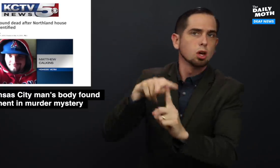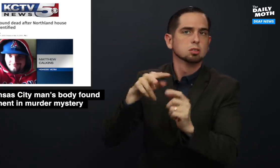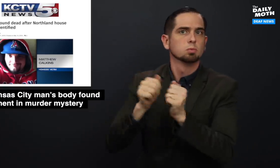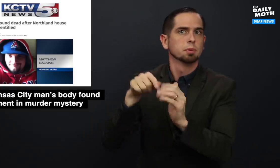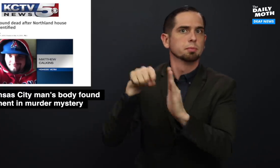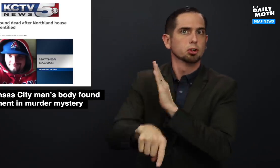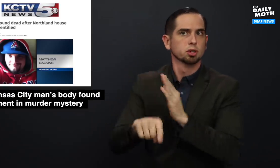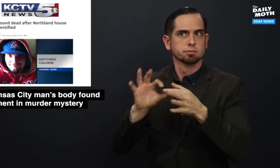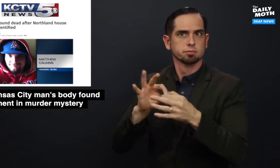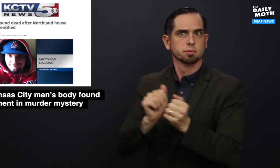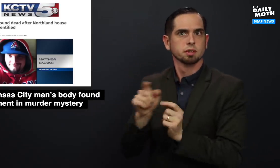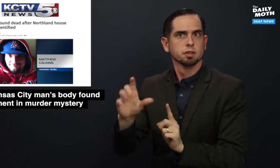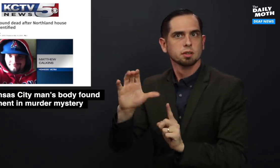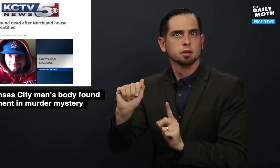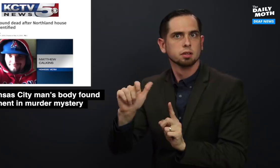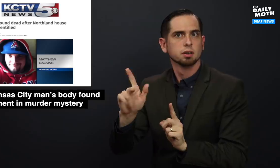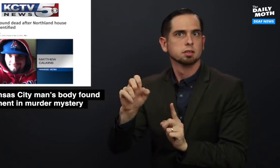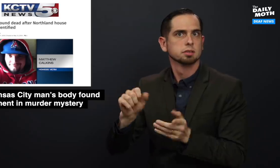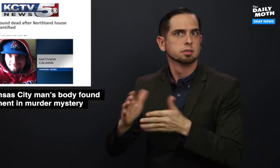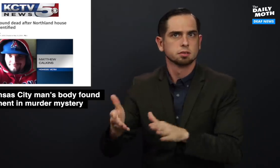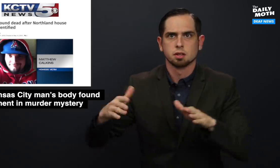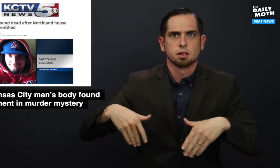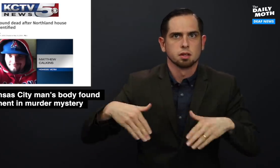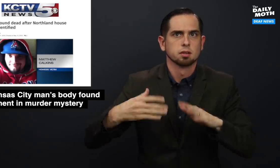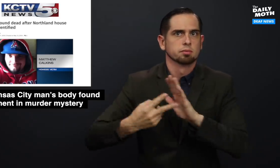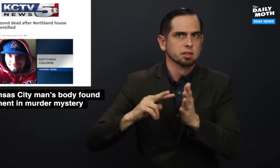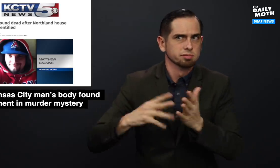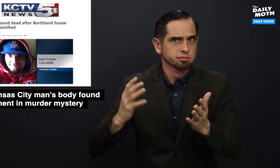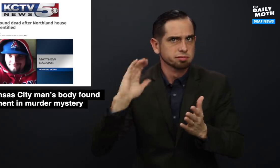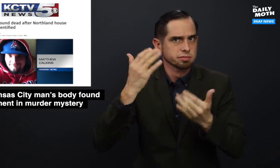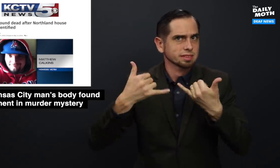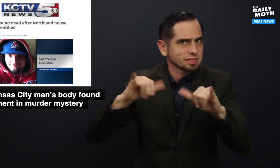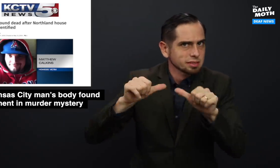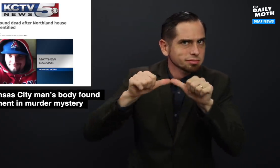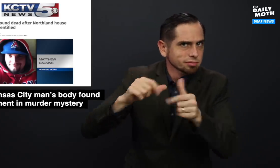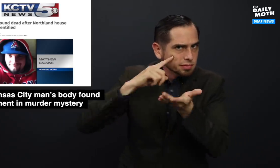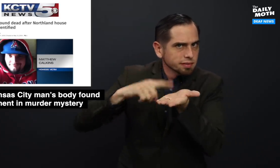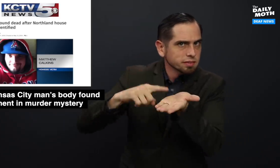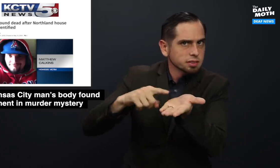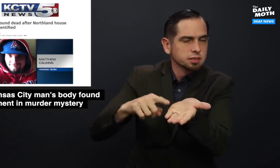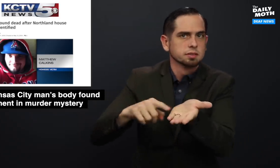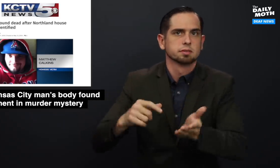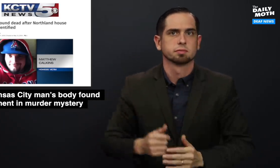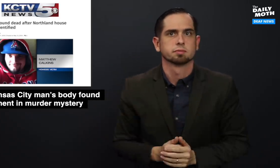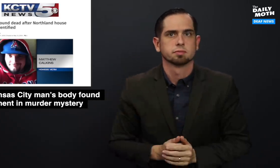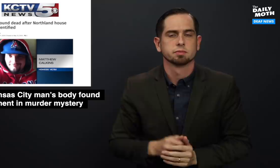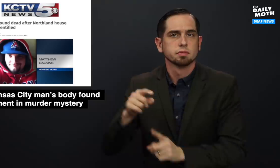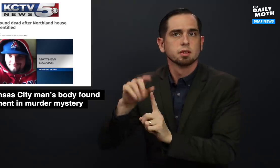charged with murder in connection with Calkins' death. So this is still being investigated.